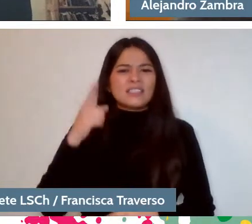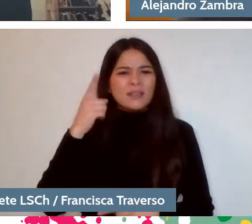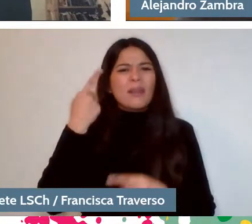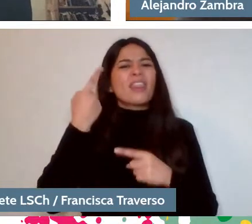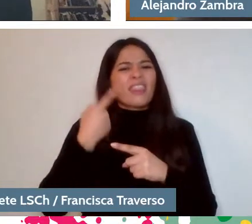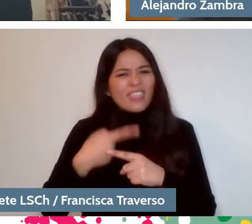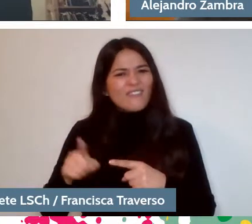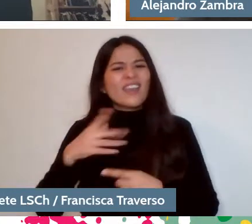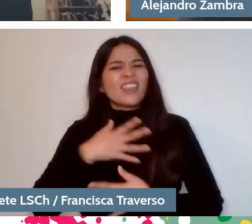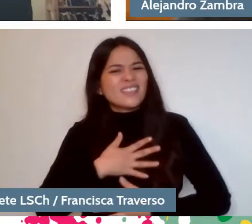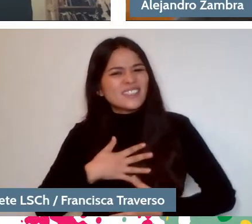I mean...